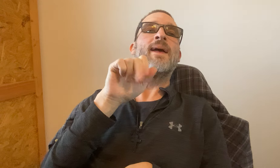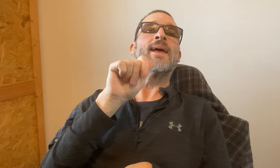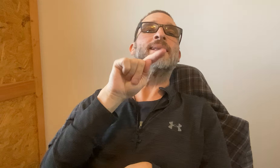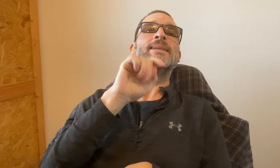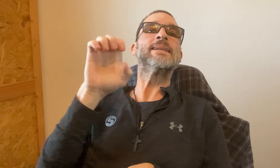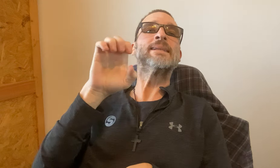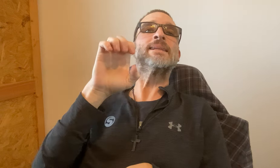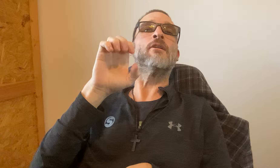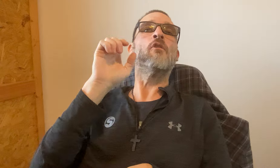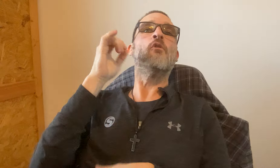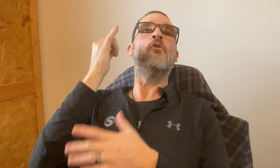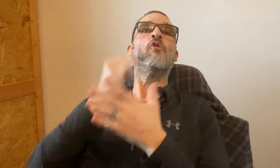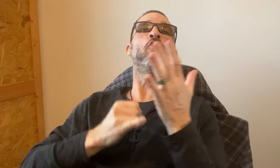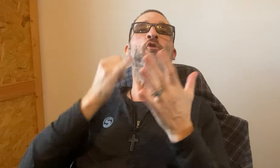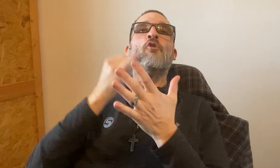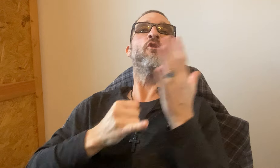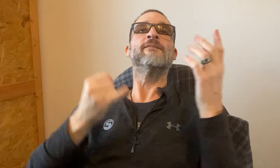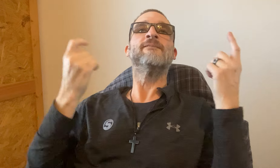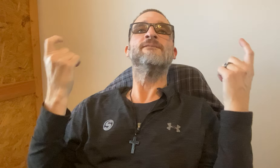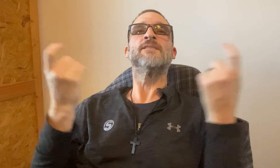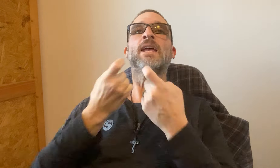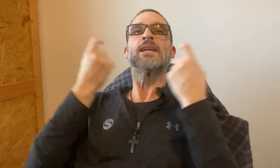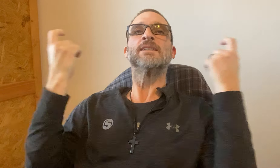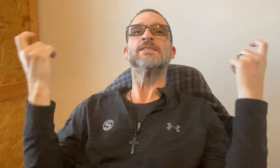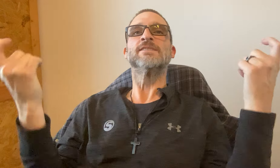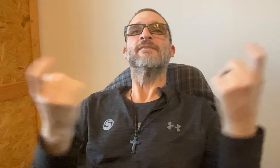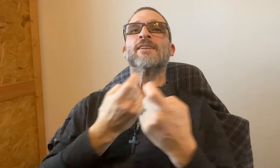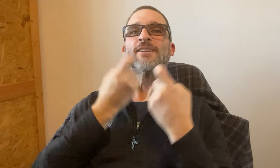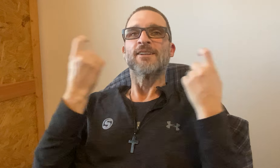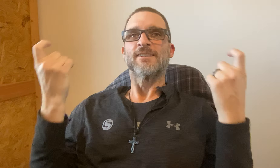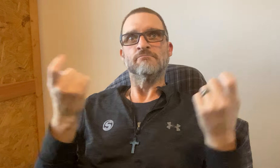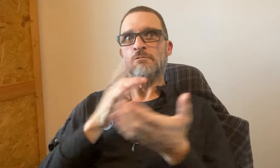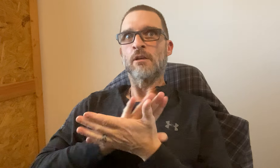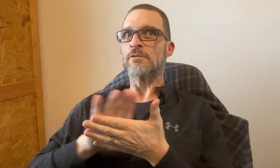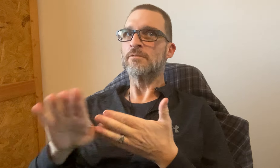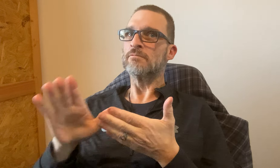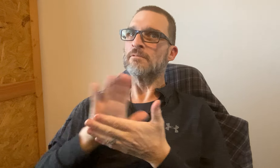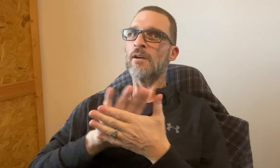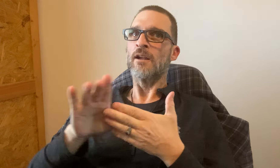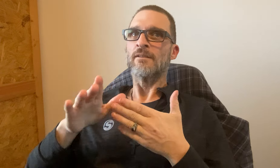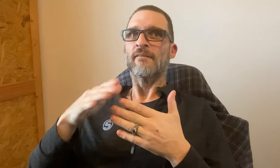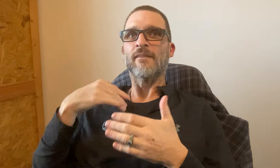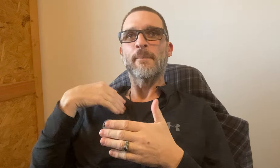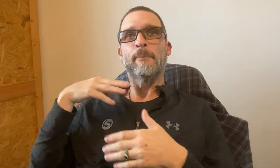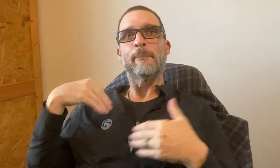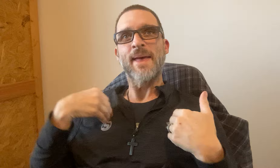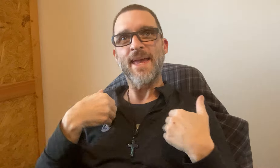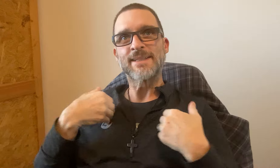It was for the Manatee Art Festival. It's a nice festival.